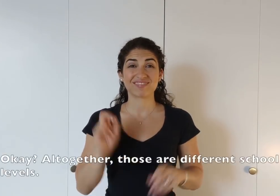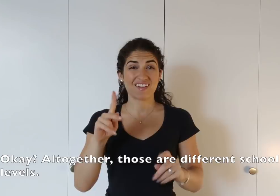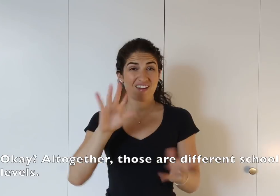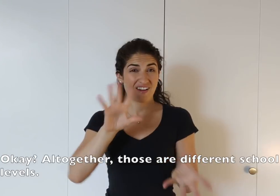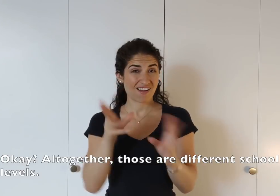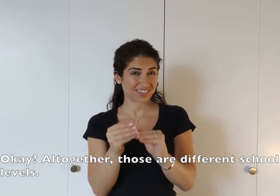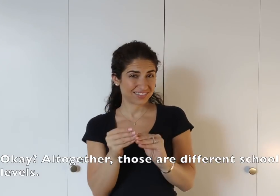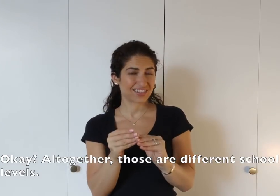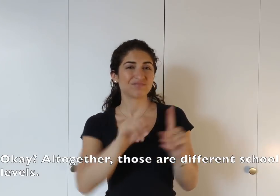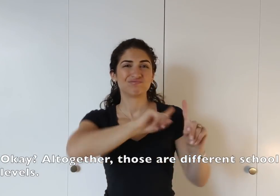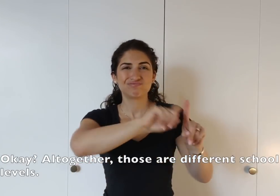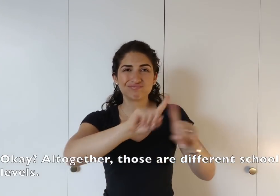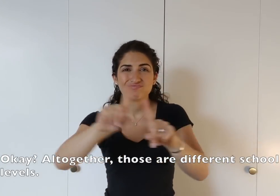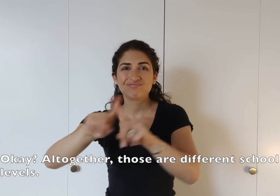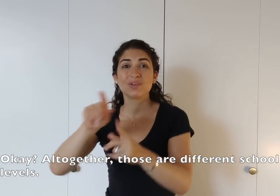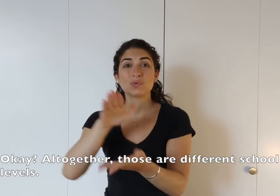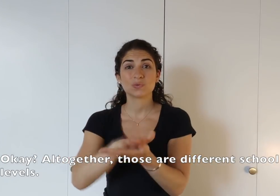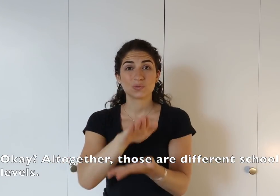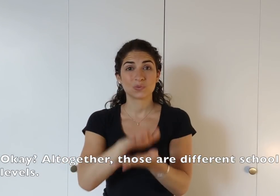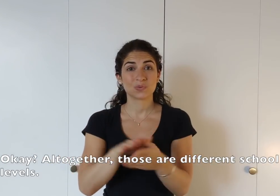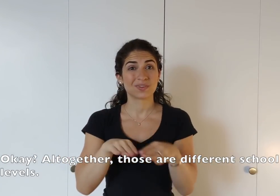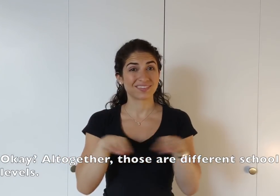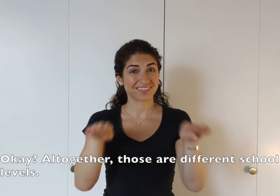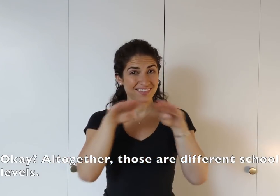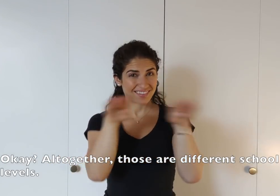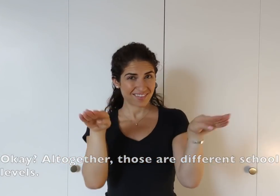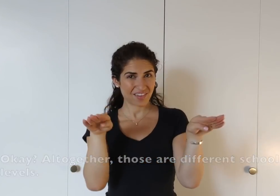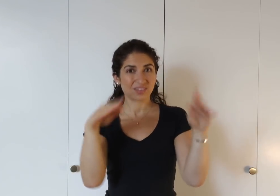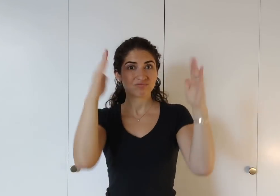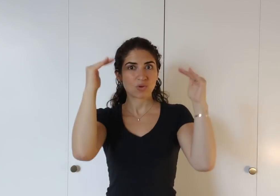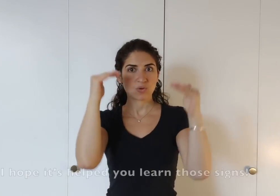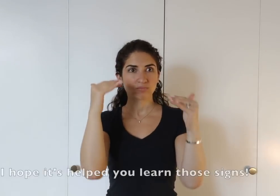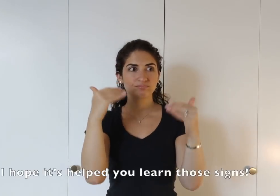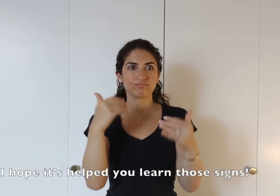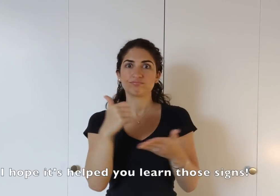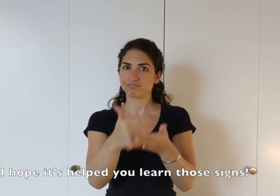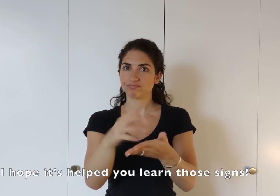okay altogether, those are different different kinds of school levels! I hope